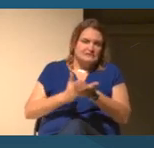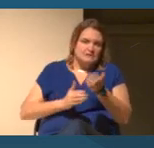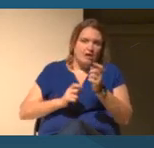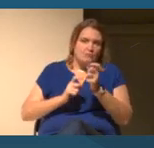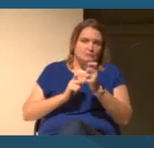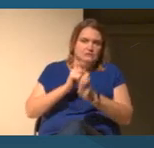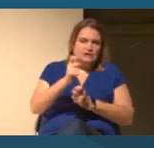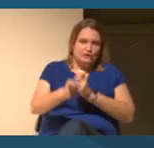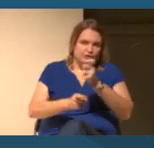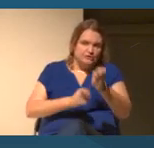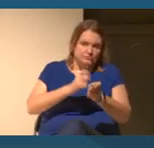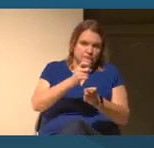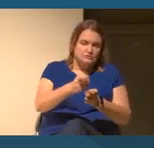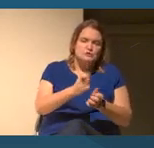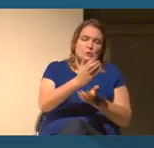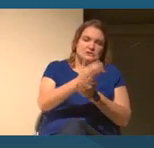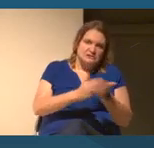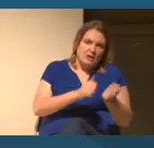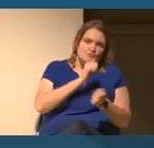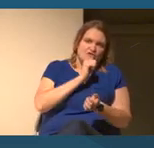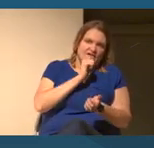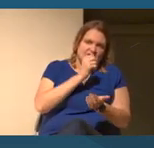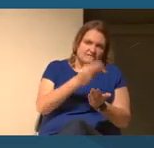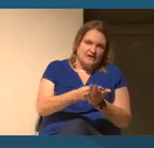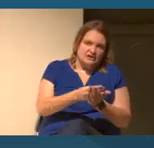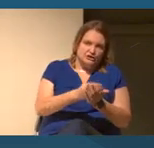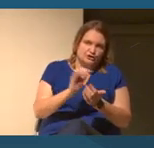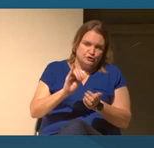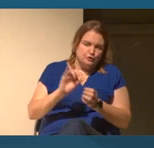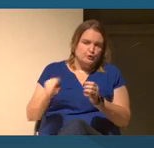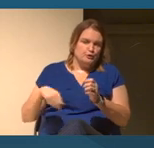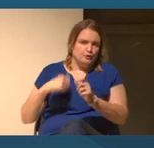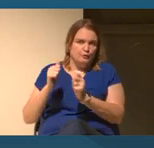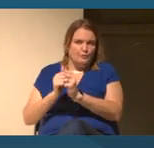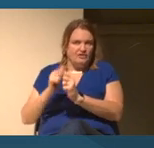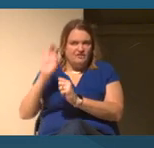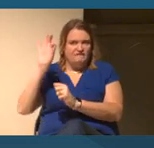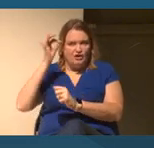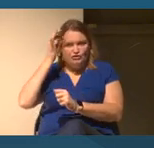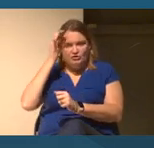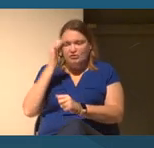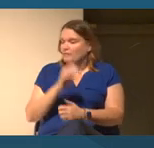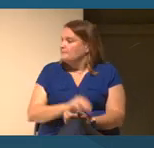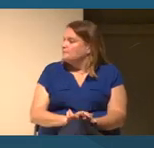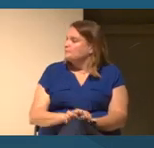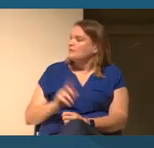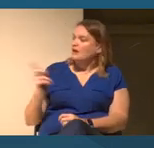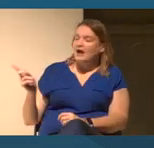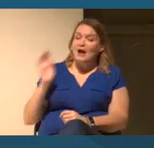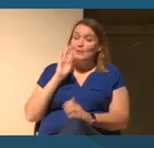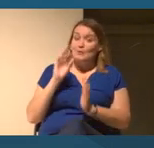federal and private funding. But I think there's probably a lot on the ground. Yeah, we're gotta highlight one tomorrow during